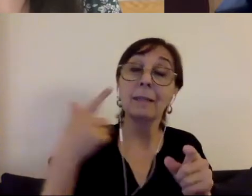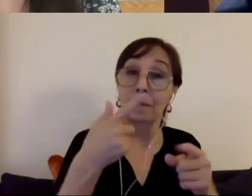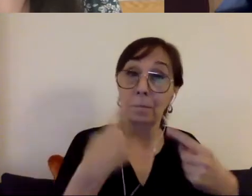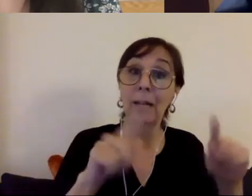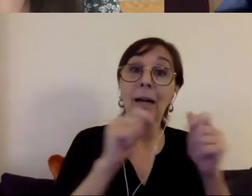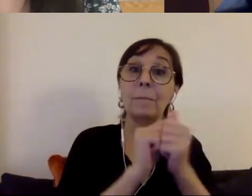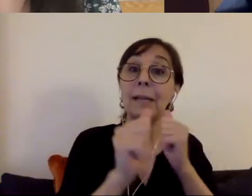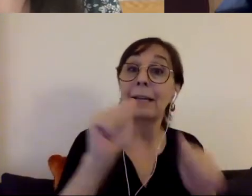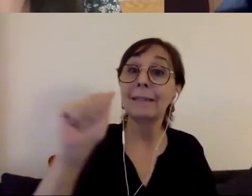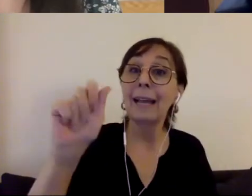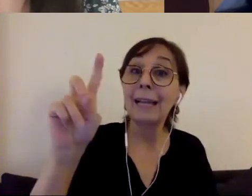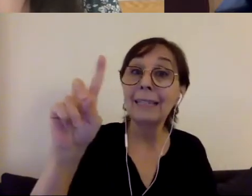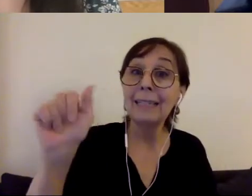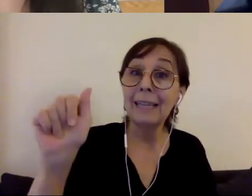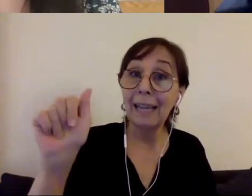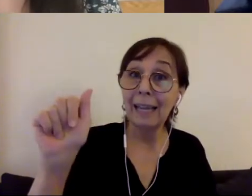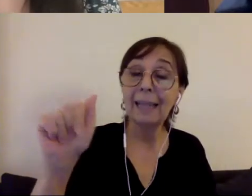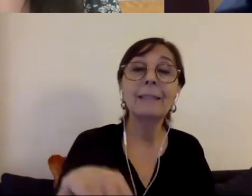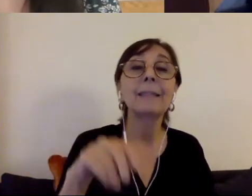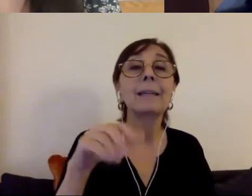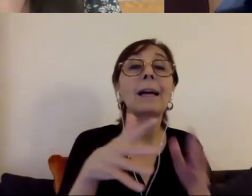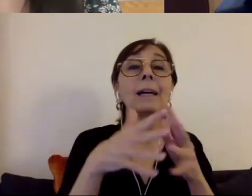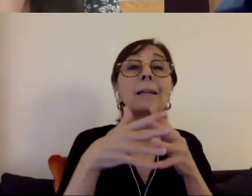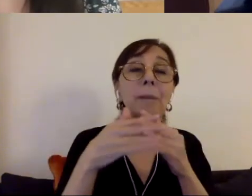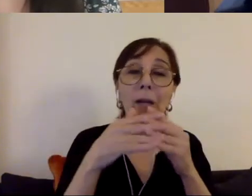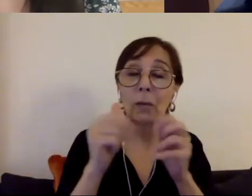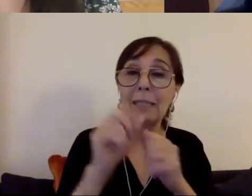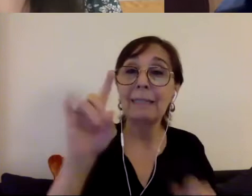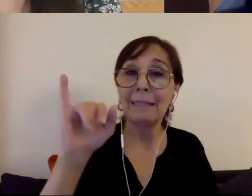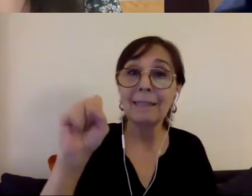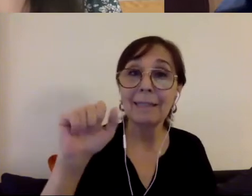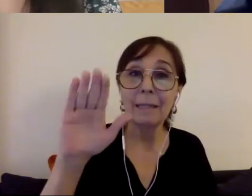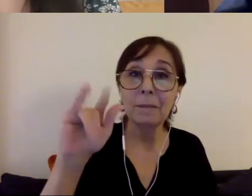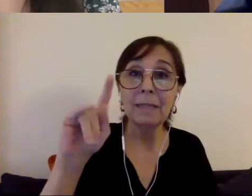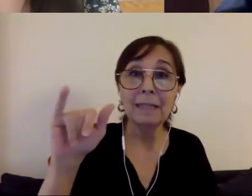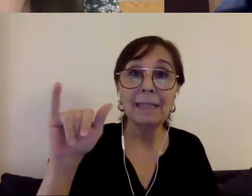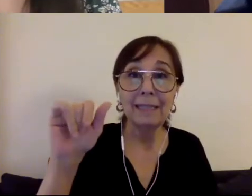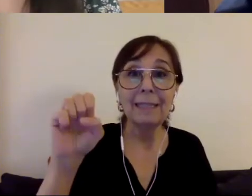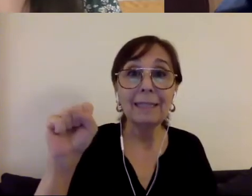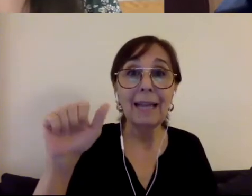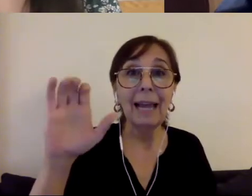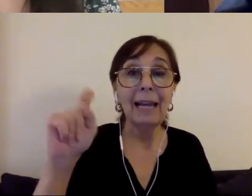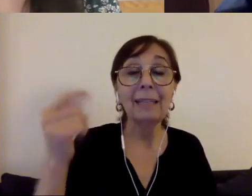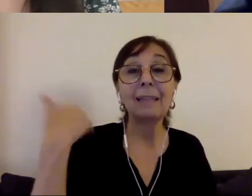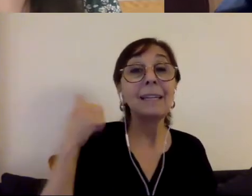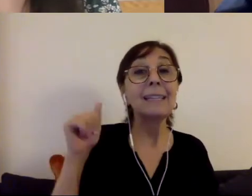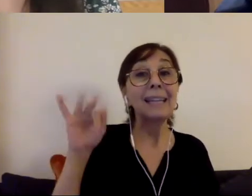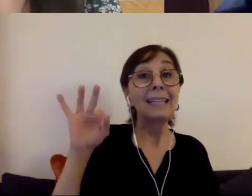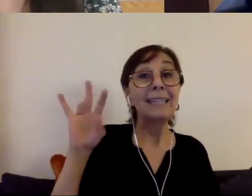Disabilities Act. I think when we look in 1977, is when the 504